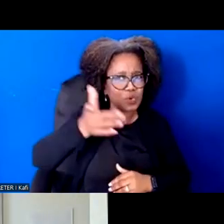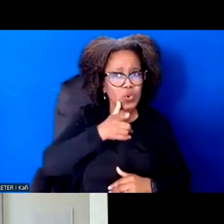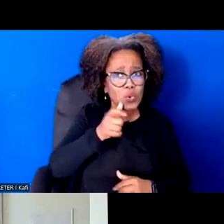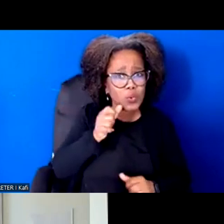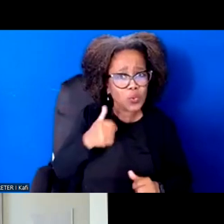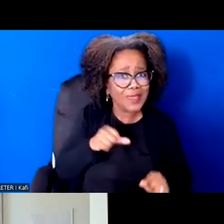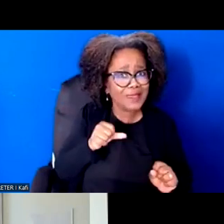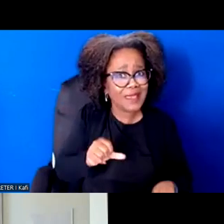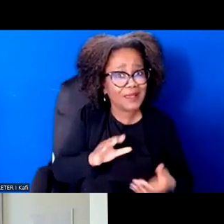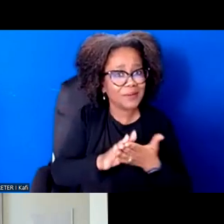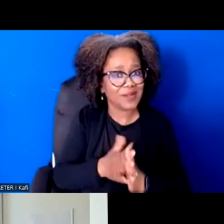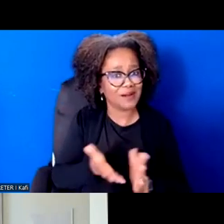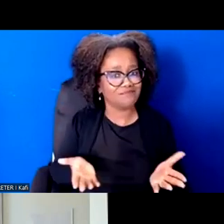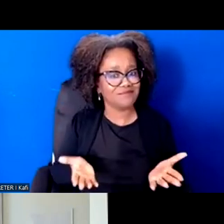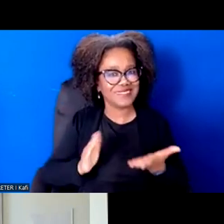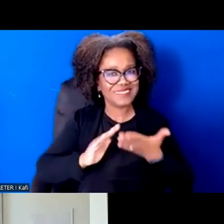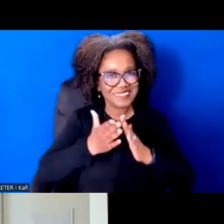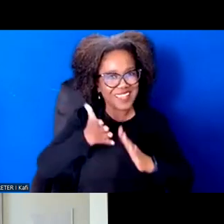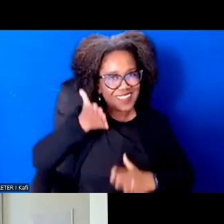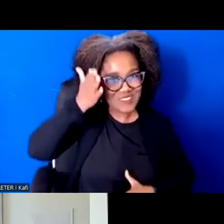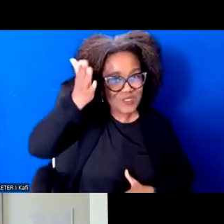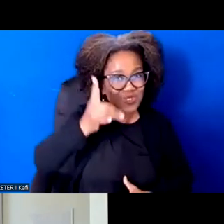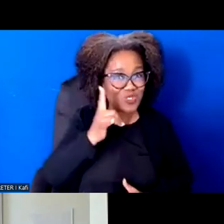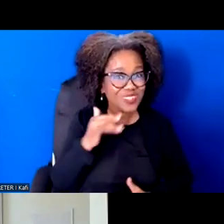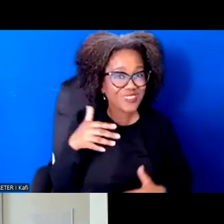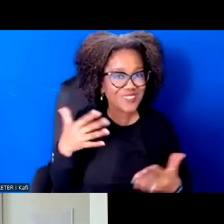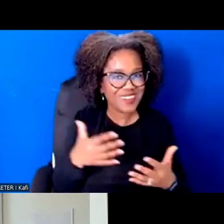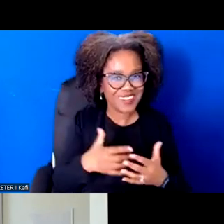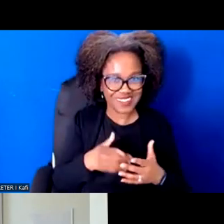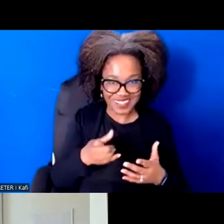Because, you know, as you said, meanwhile, people already know they're hungry for it. Right.